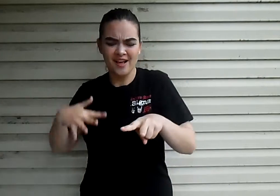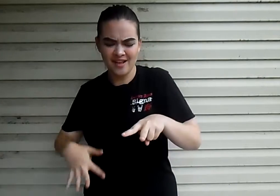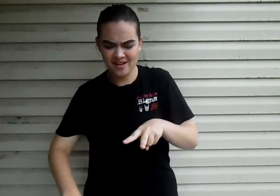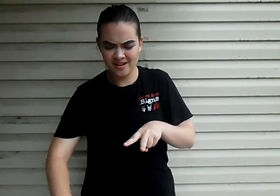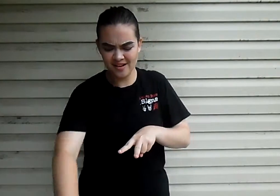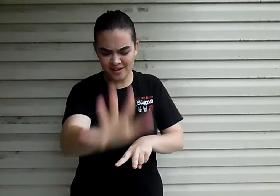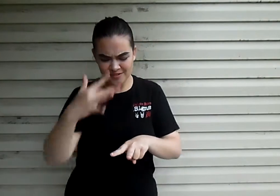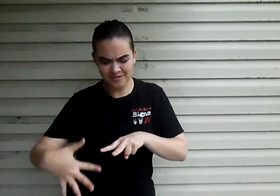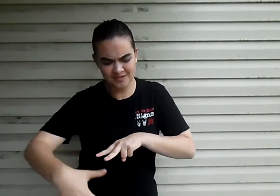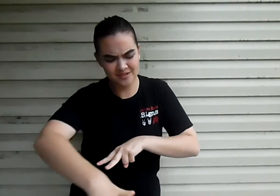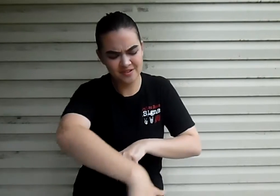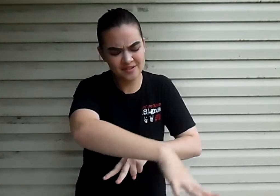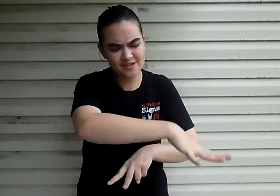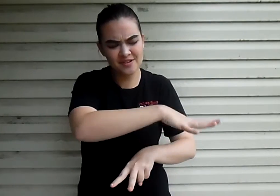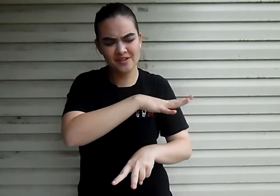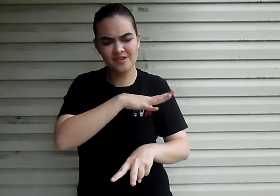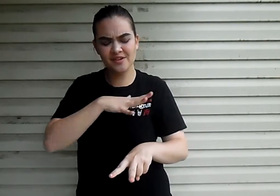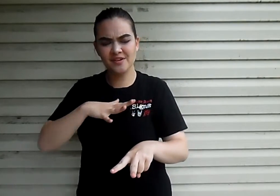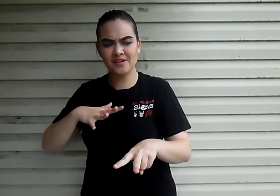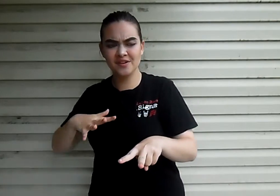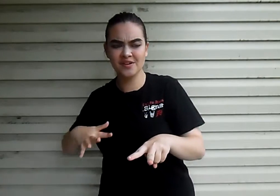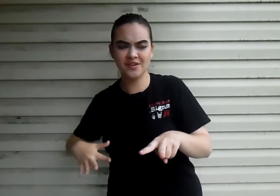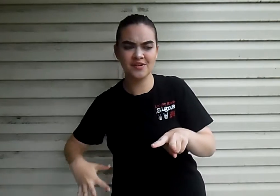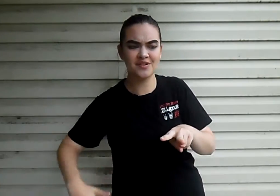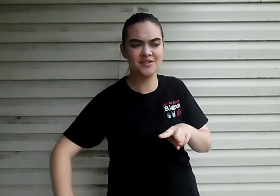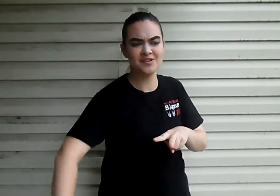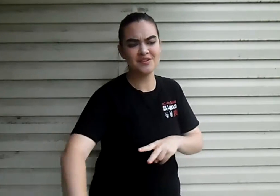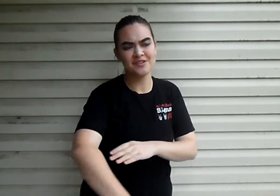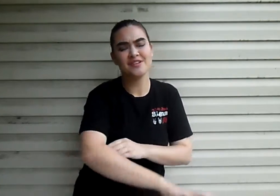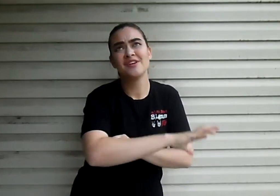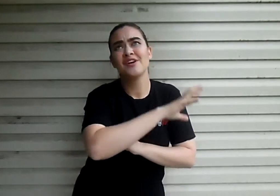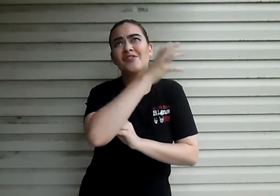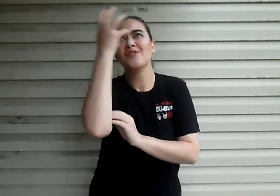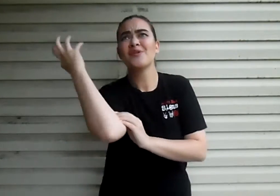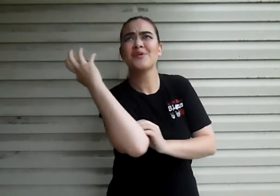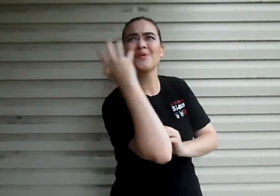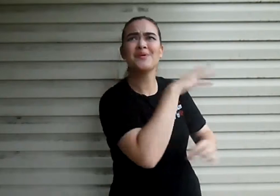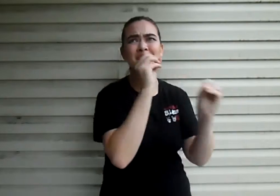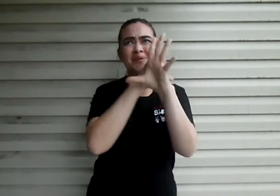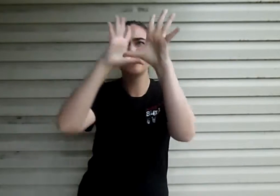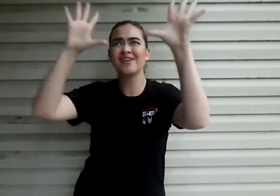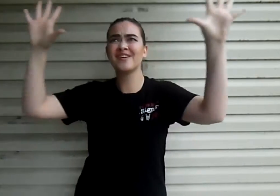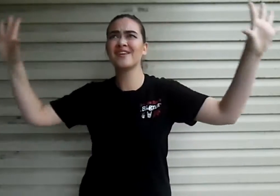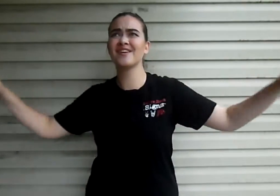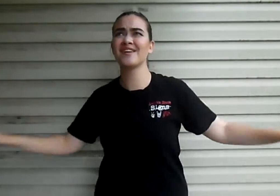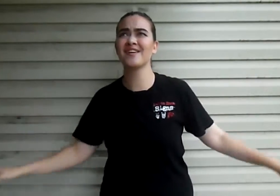As the waves crashed around you Sunsets never were so bright